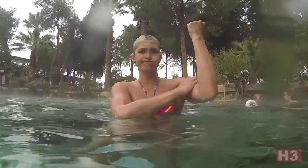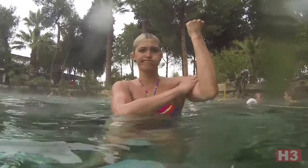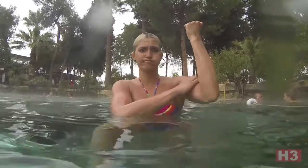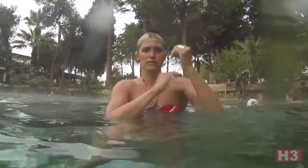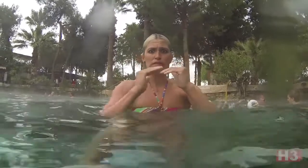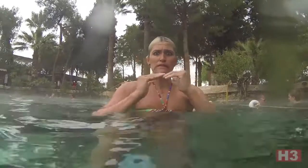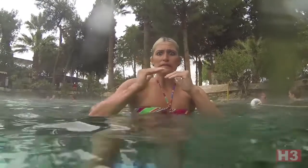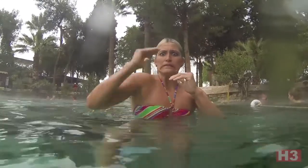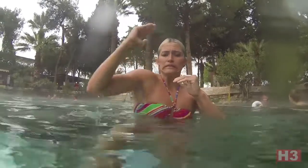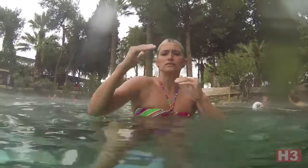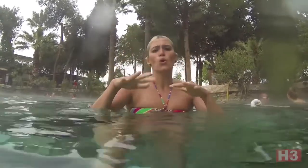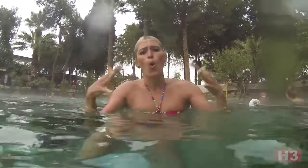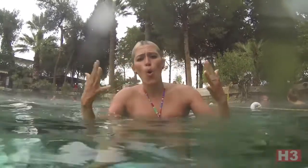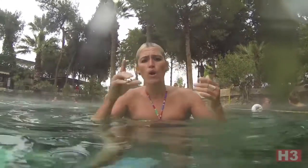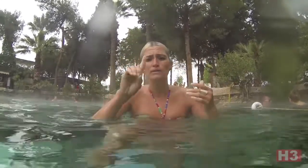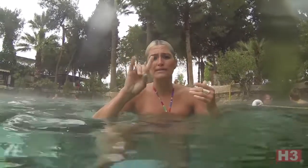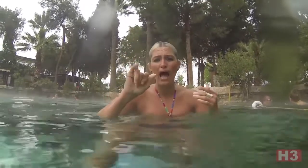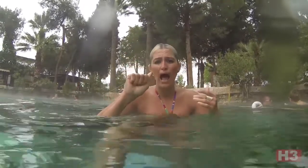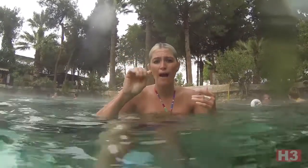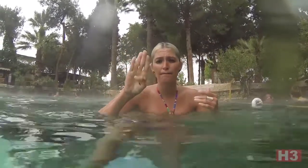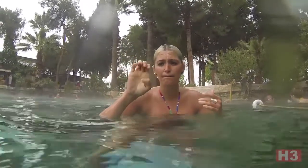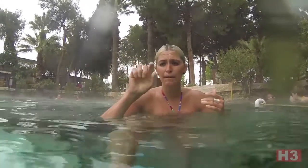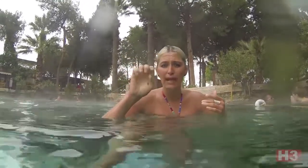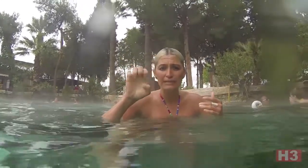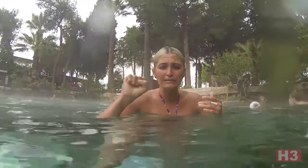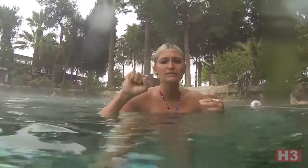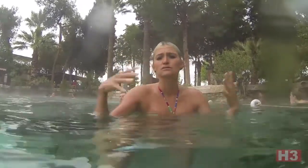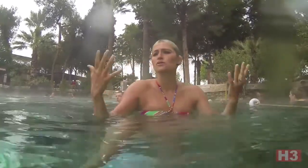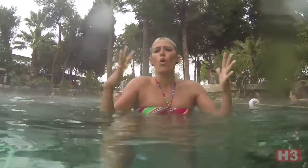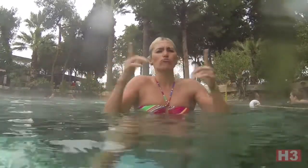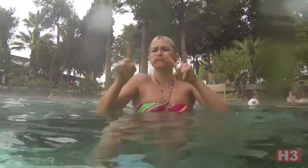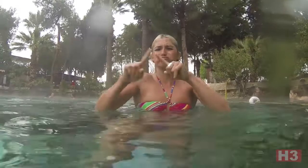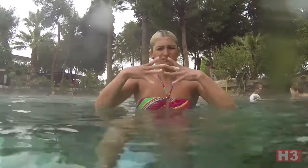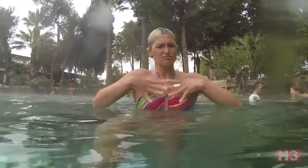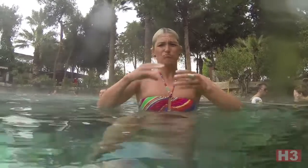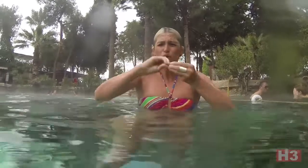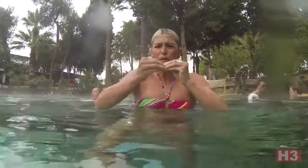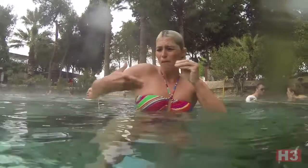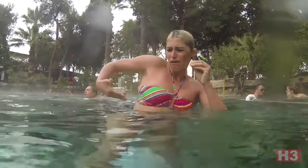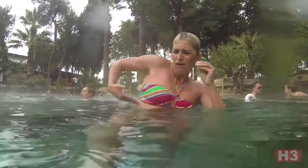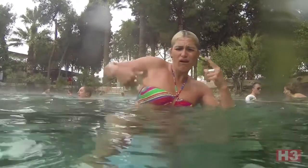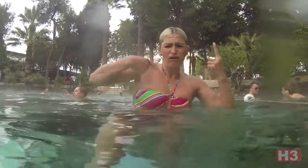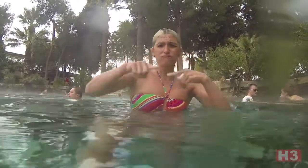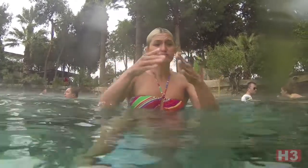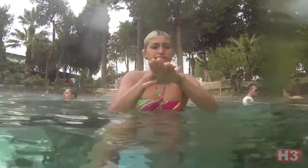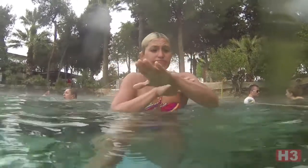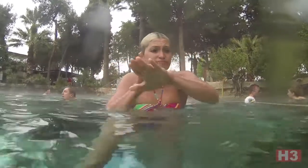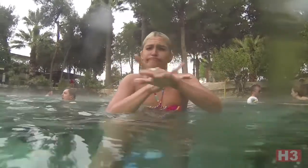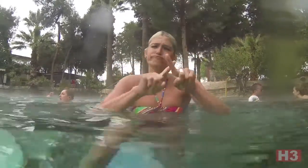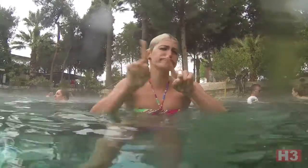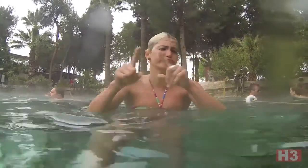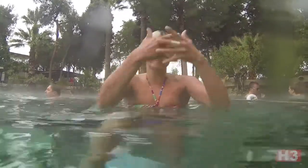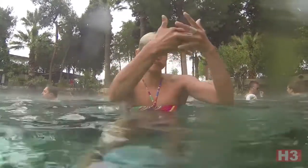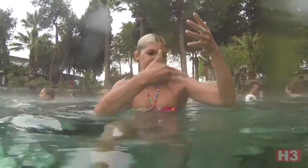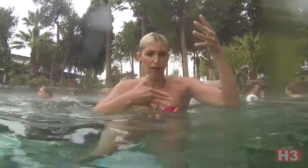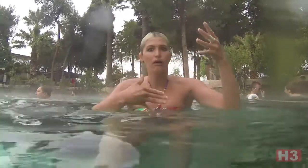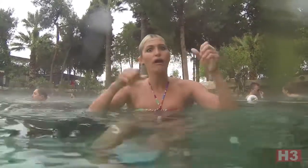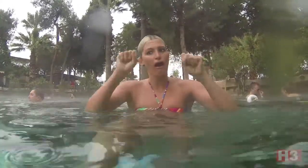diabetes or any other alignments including back problems, wrists or anything.